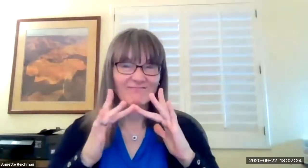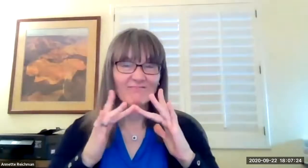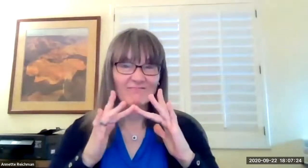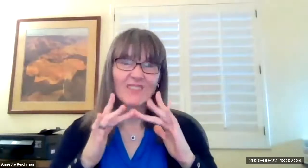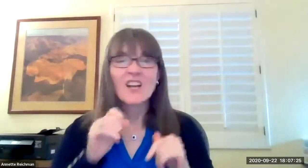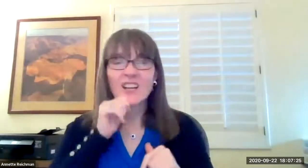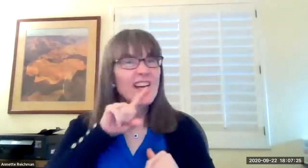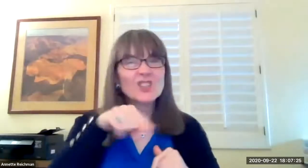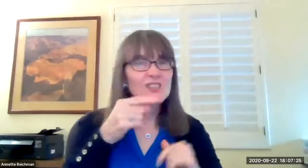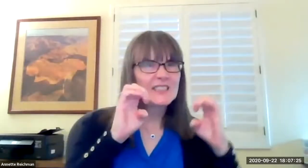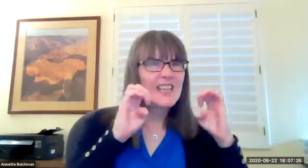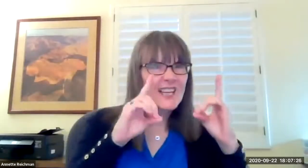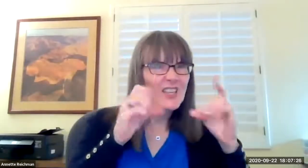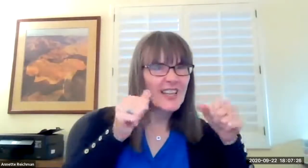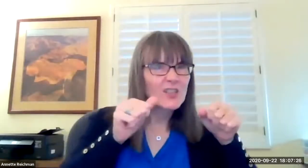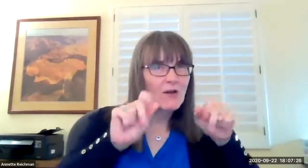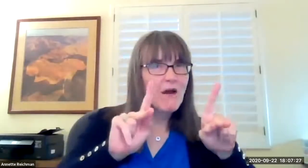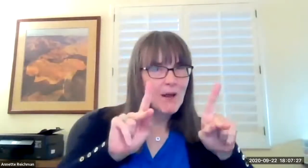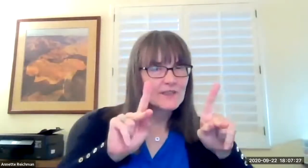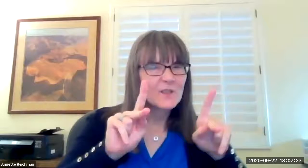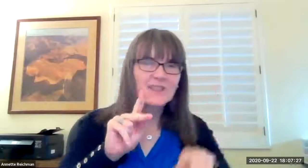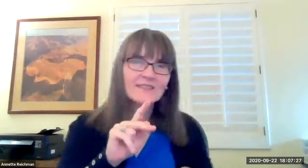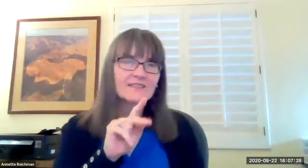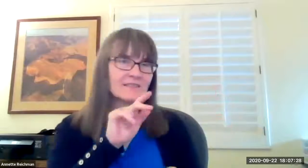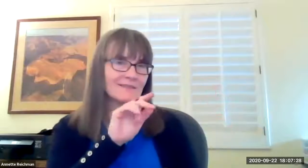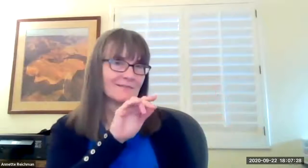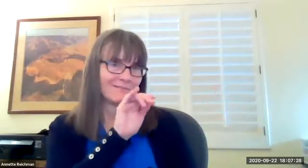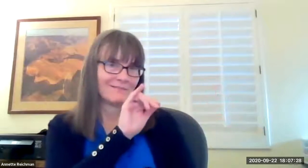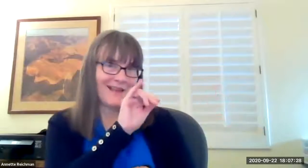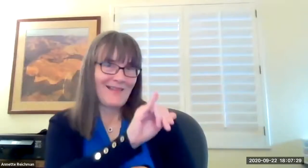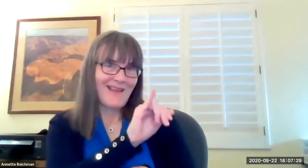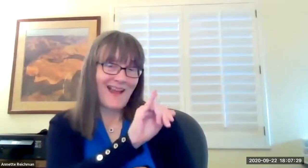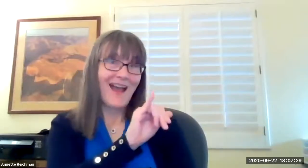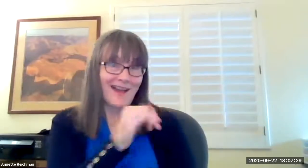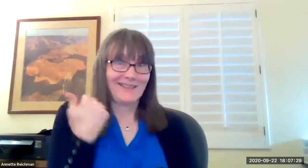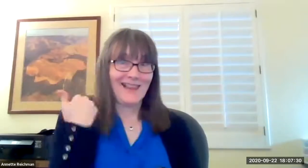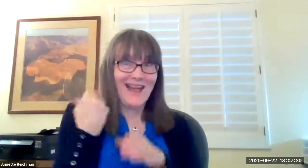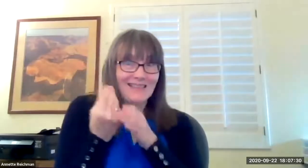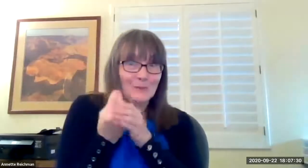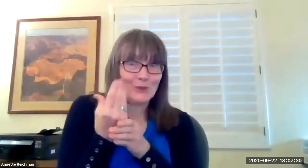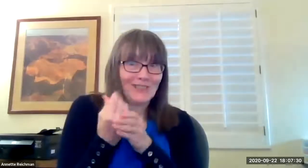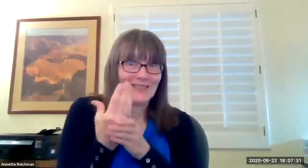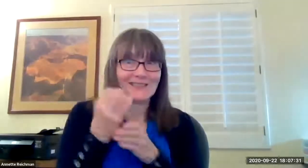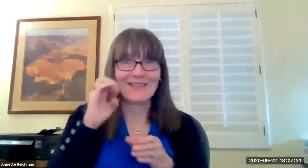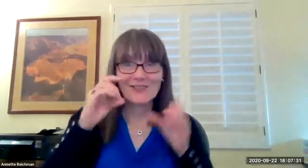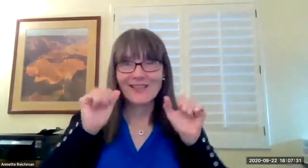our education and it wasn't going to be just an educational opportunity